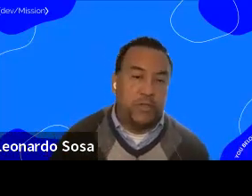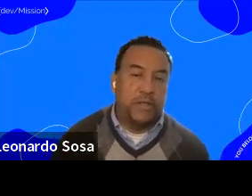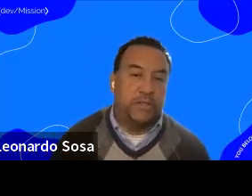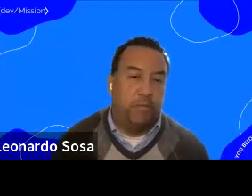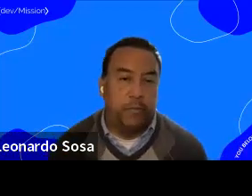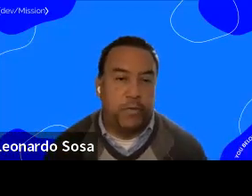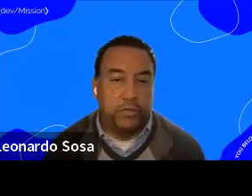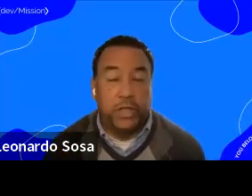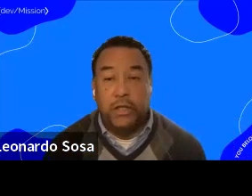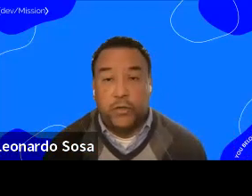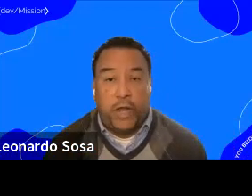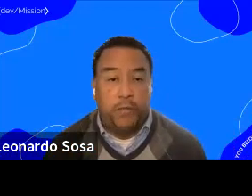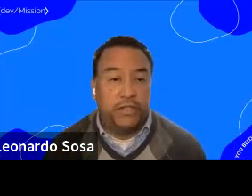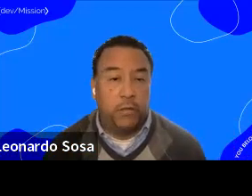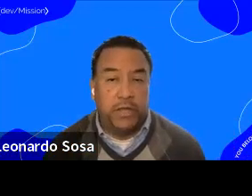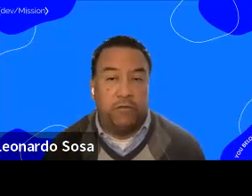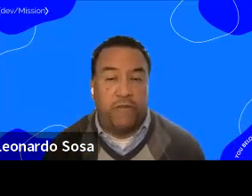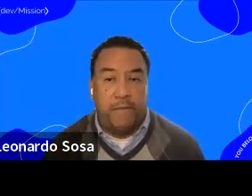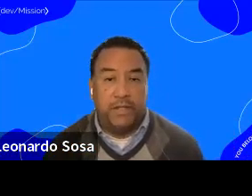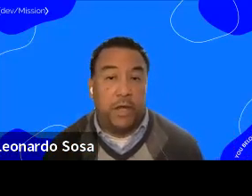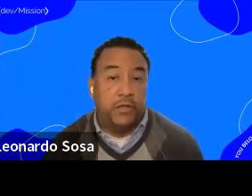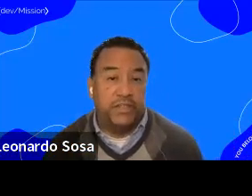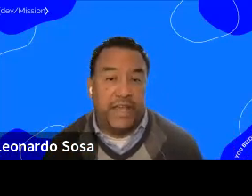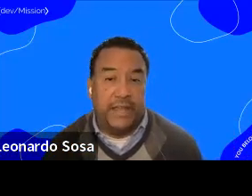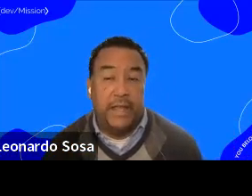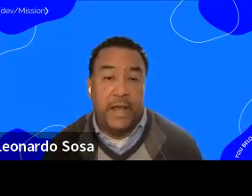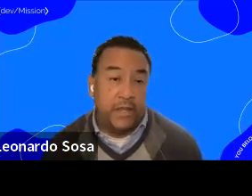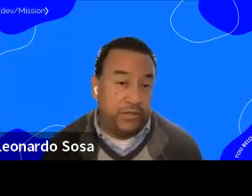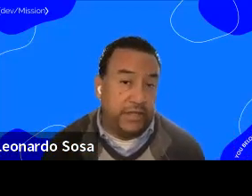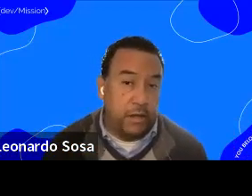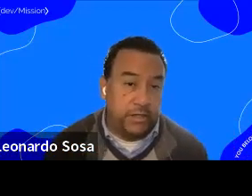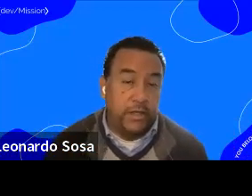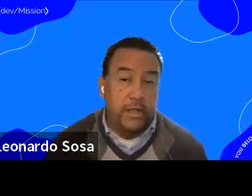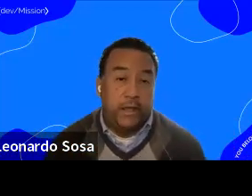go responsibility, approach to help this low income. Families understand how to use technology.